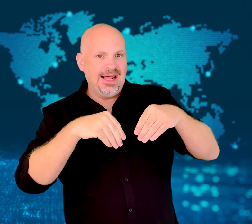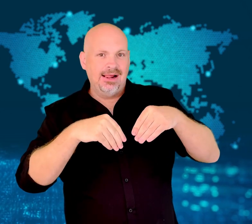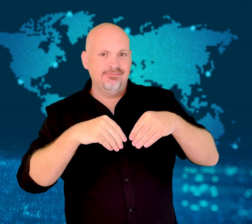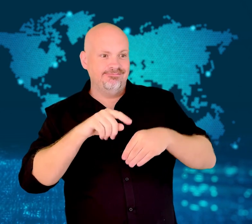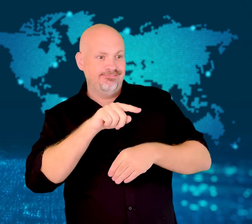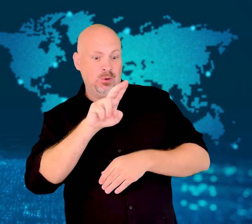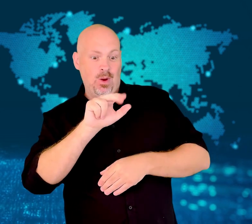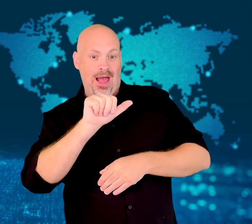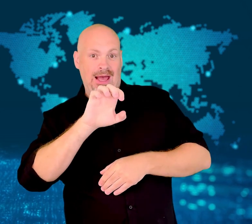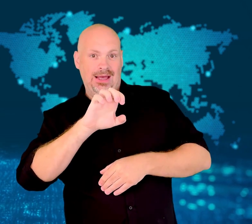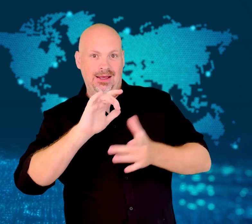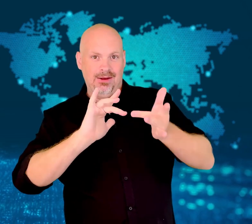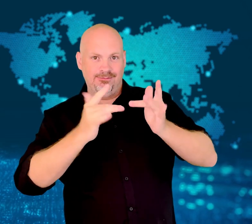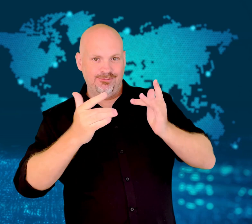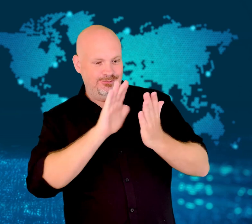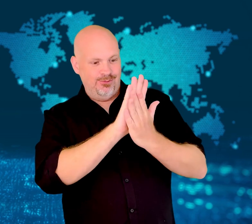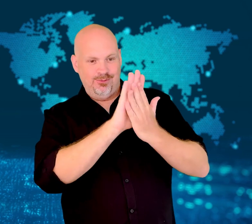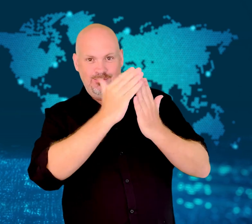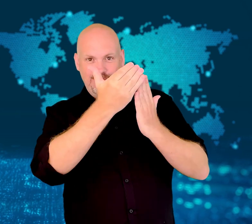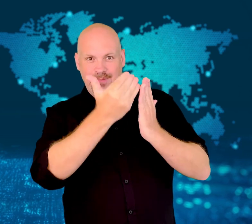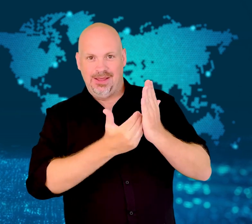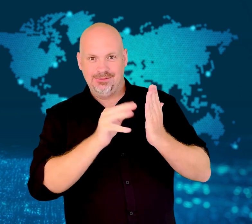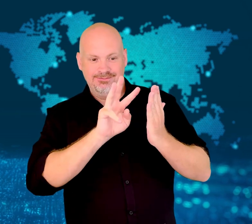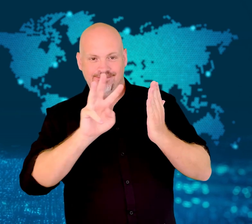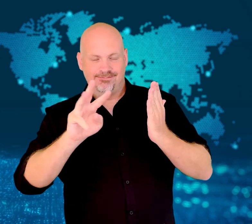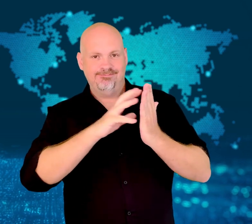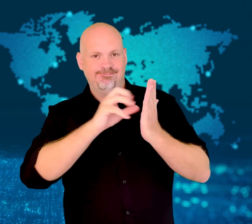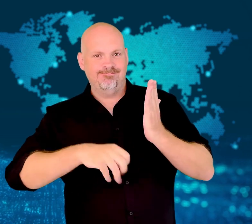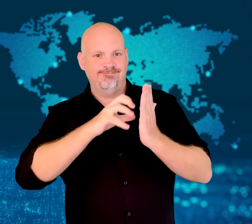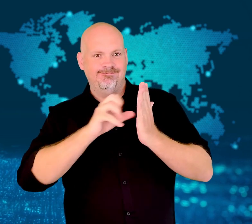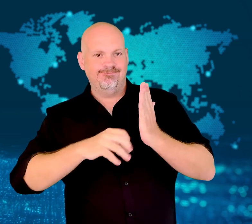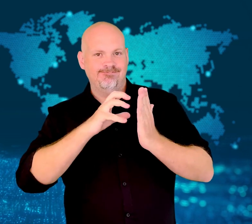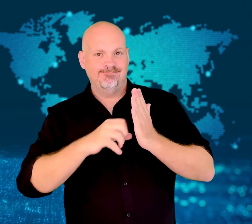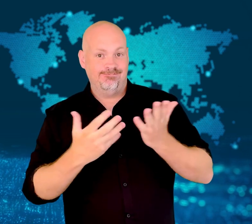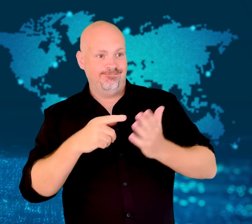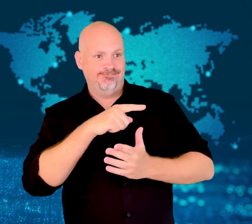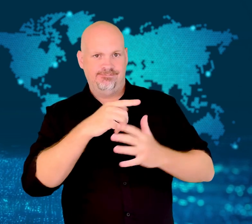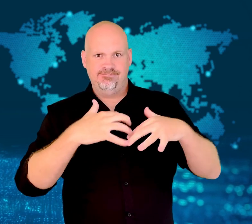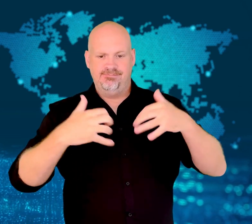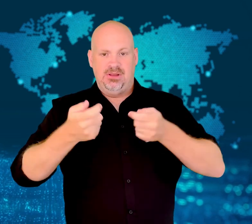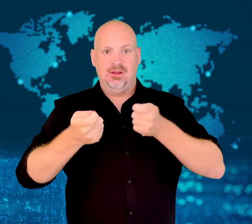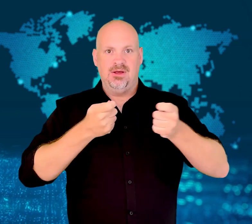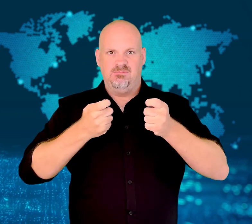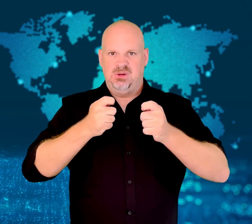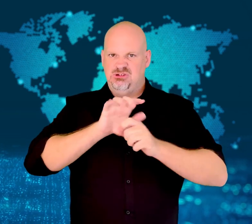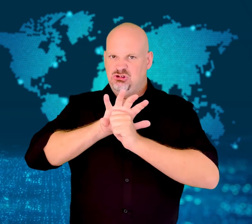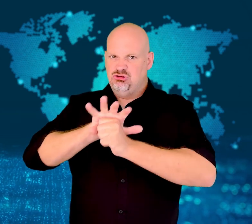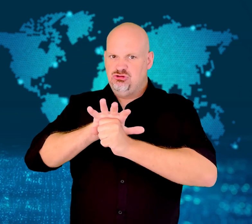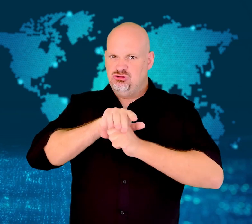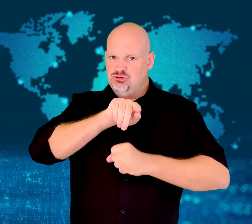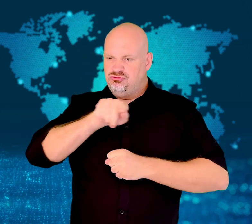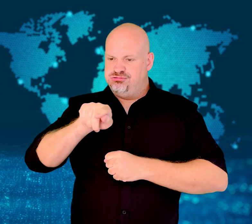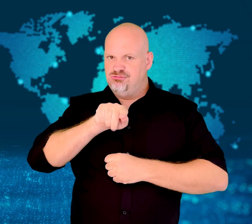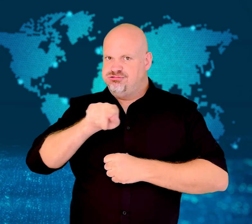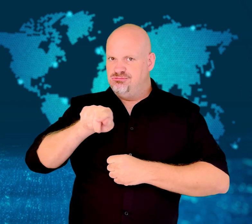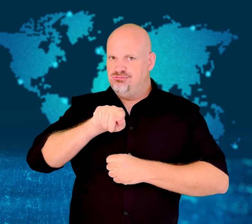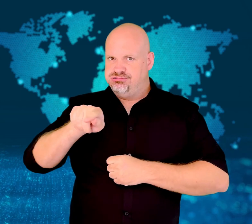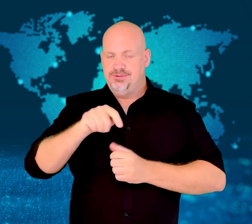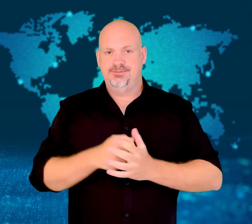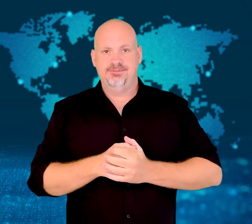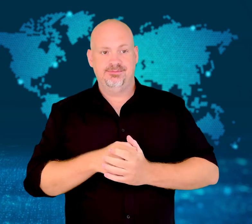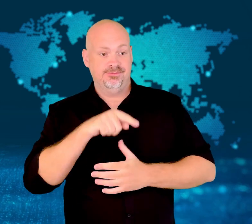in the UAE in response to pressures from the UAE government.